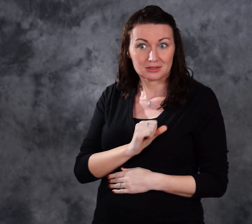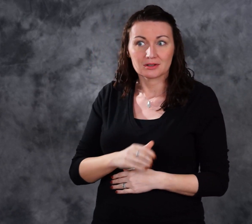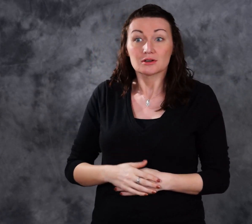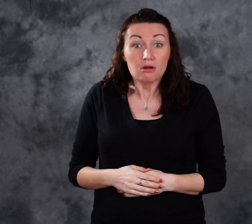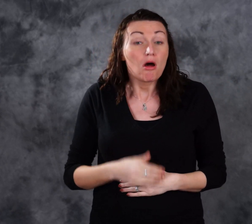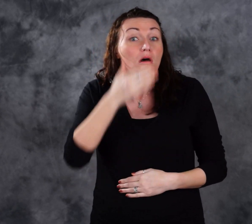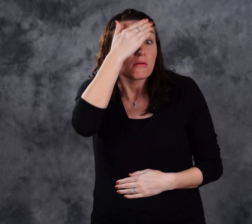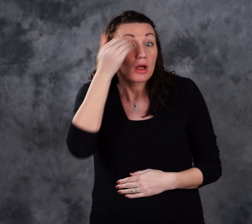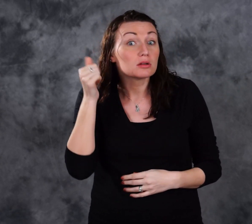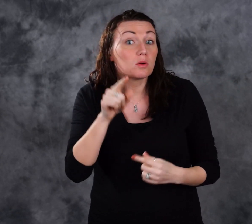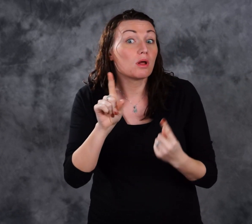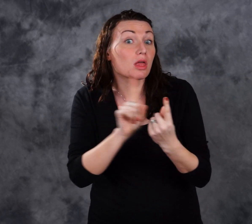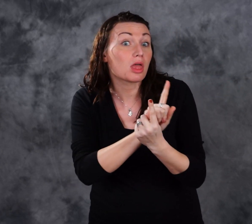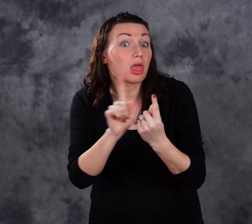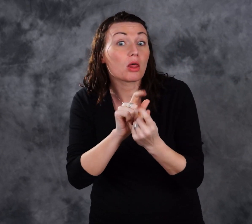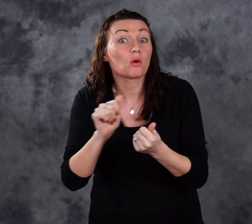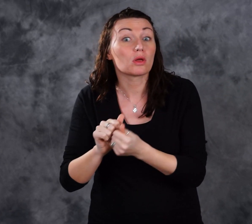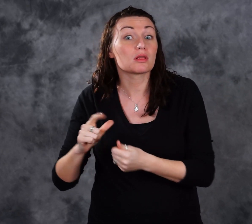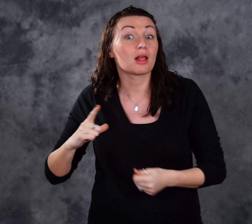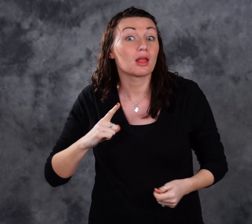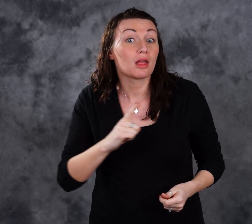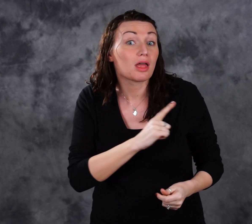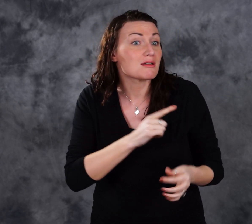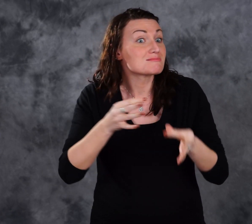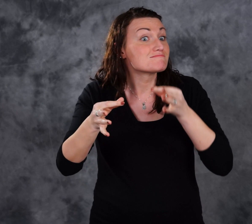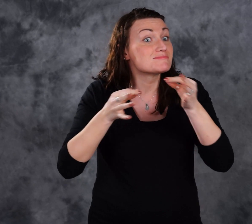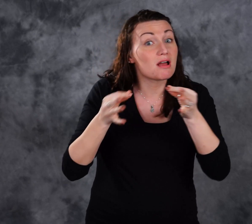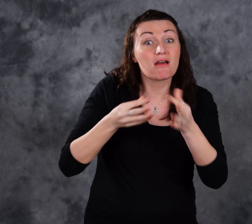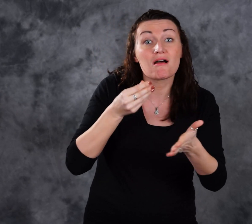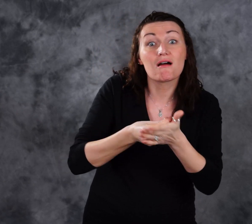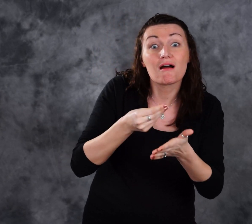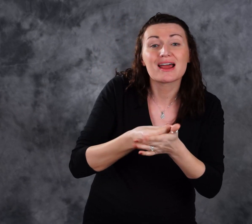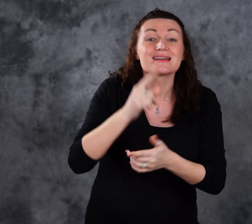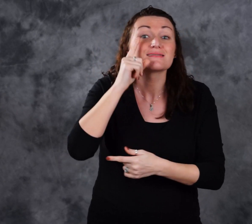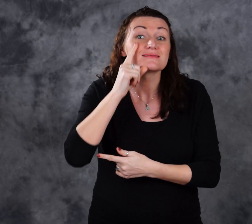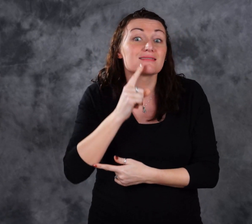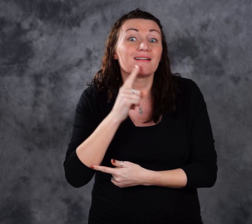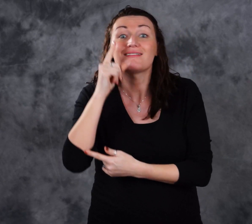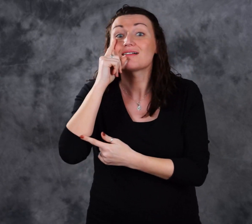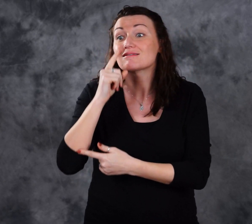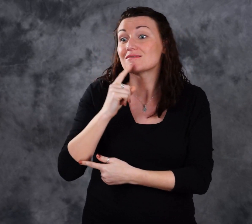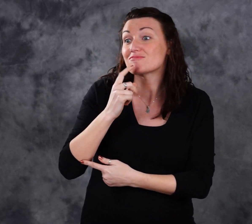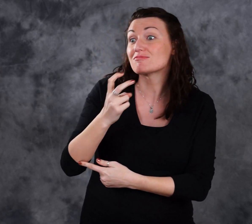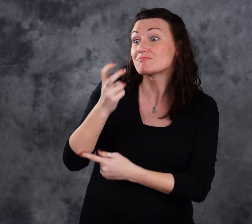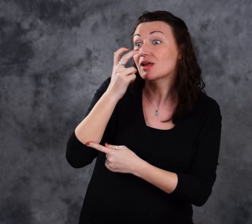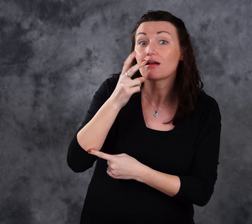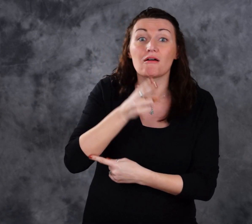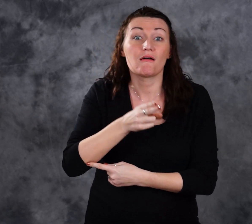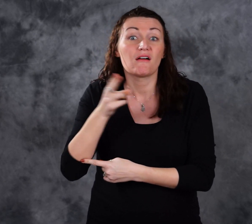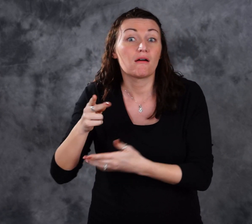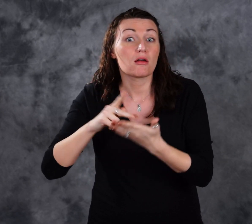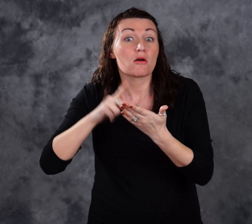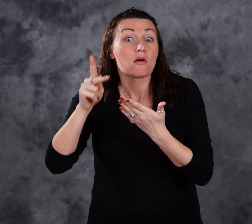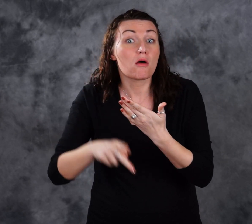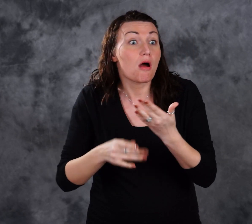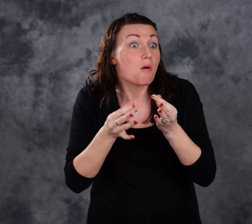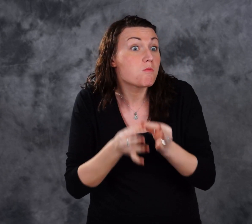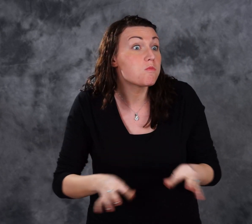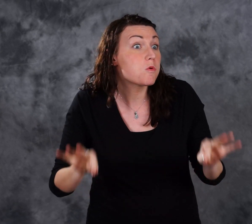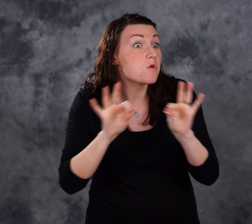Because you met with your legislators and explained why funding for deaf, deafblind and hard of hearing programs are important,